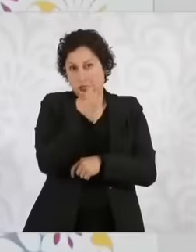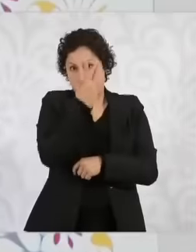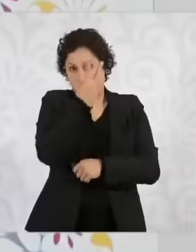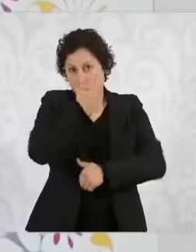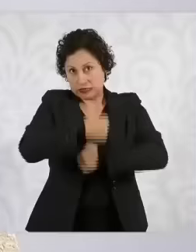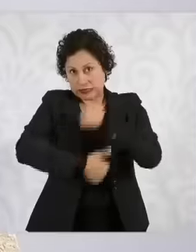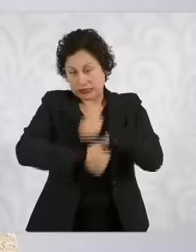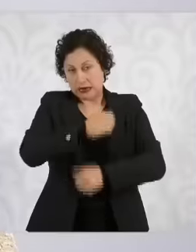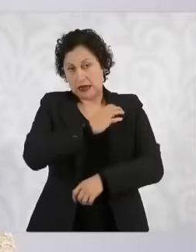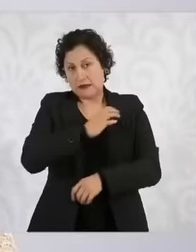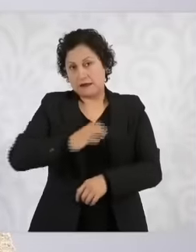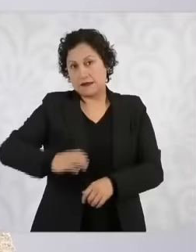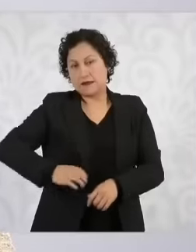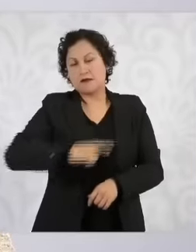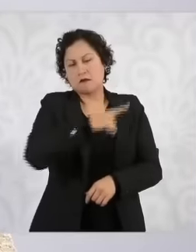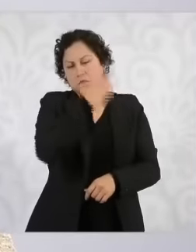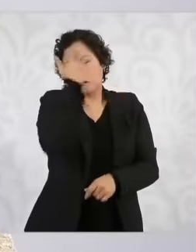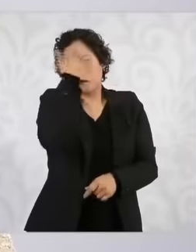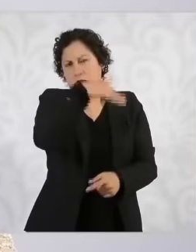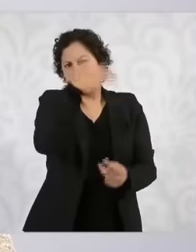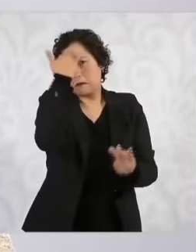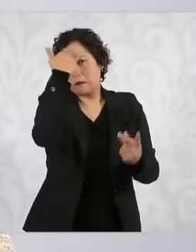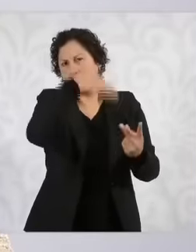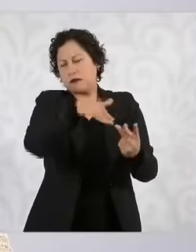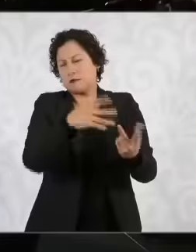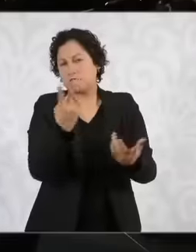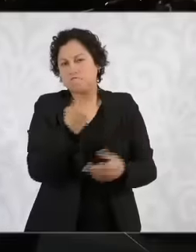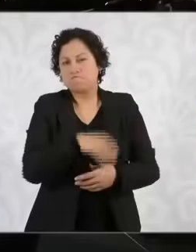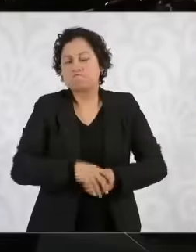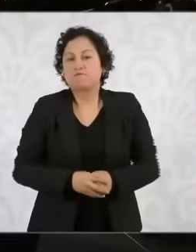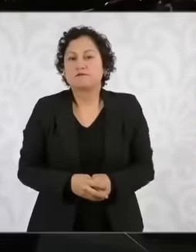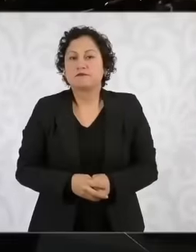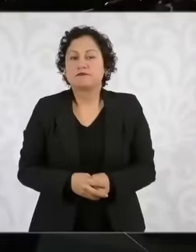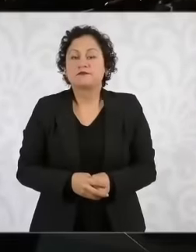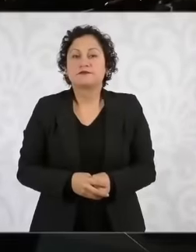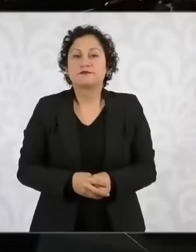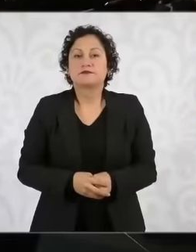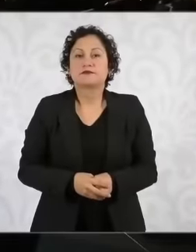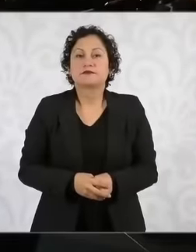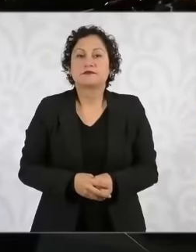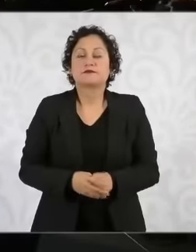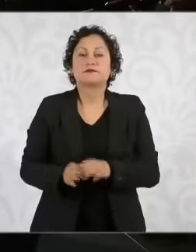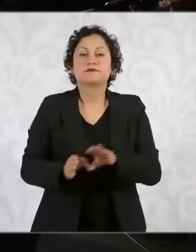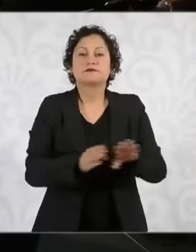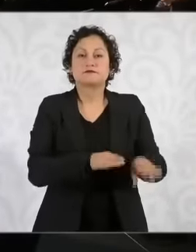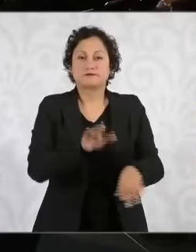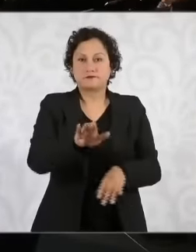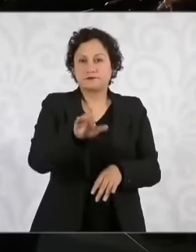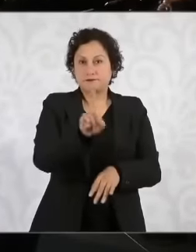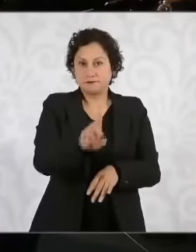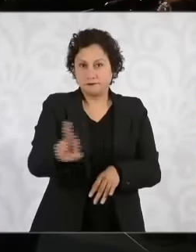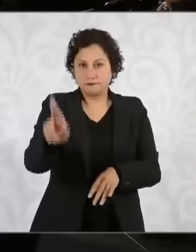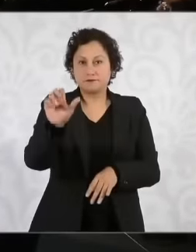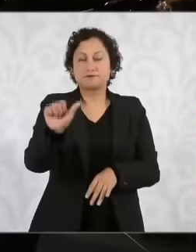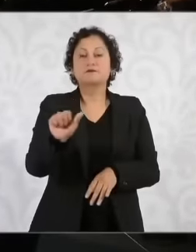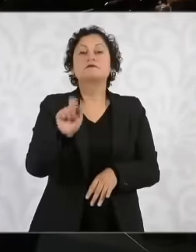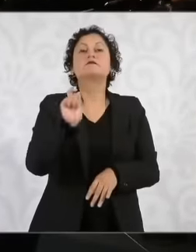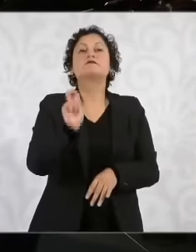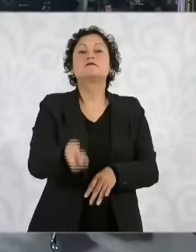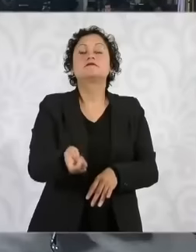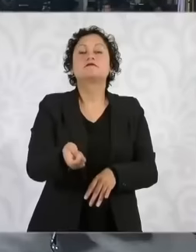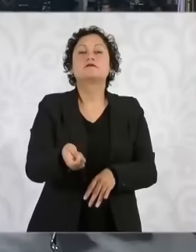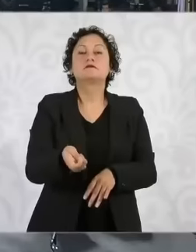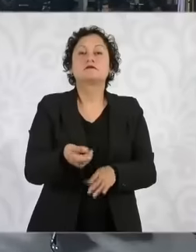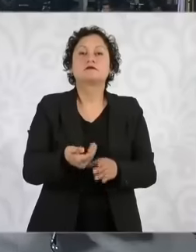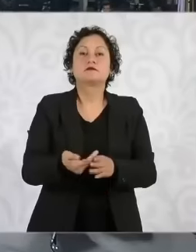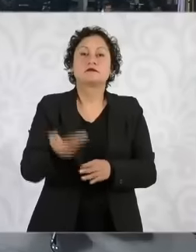and the candidate of the Republican party know it Okay Eh doctor after the murder of the priest